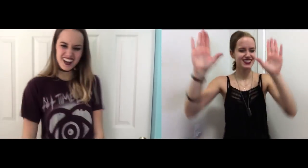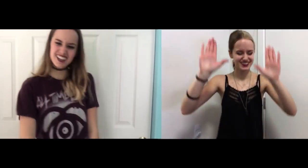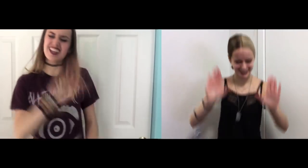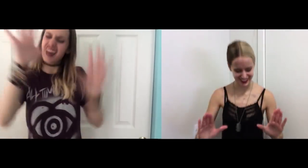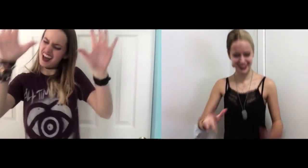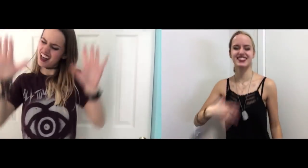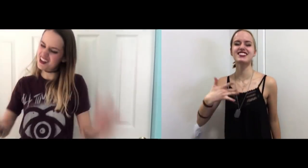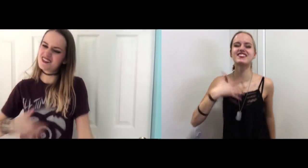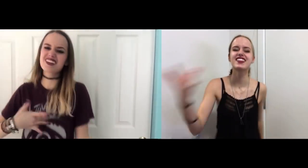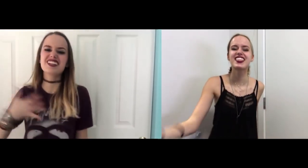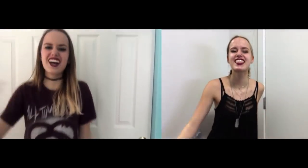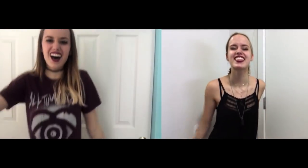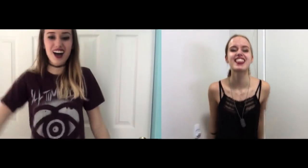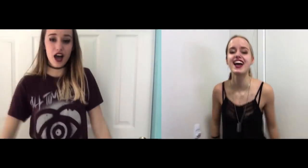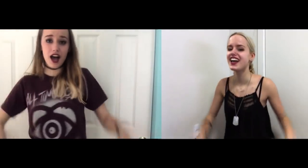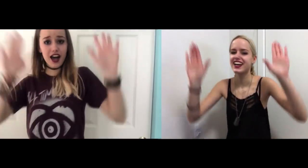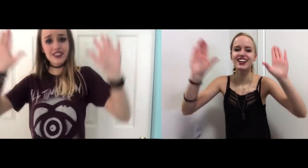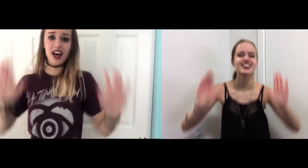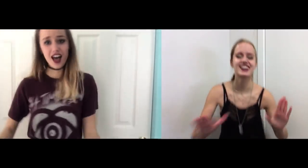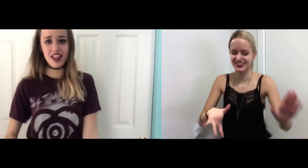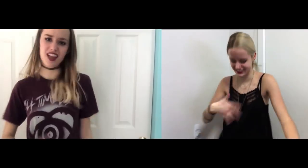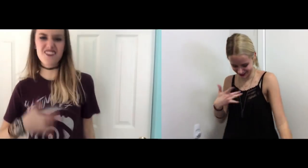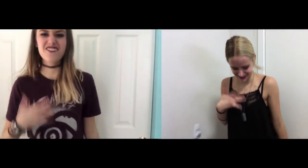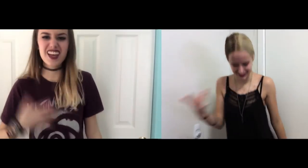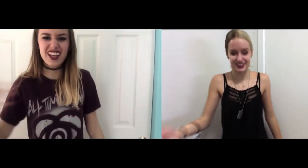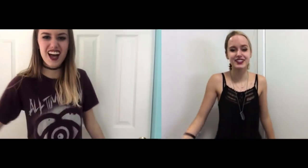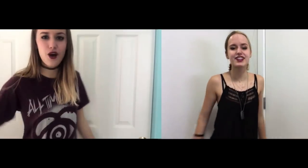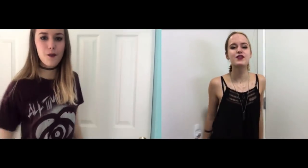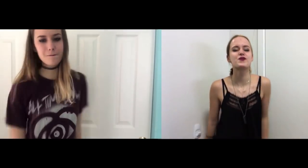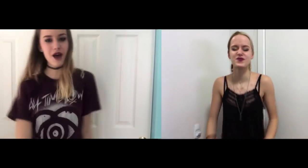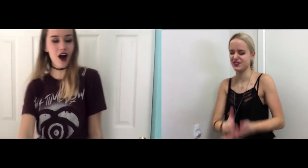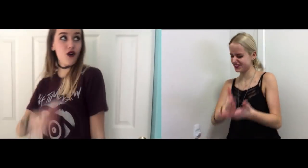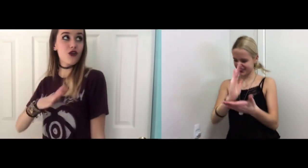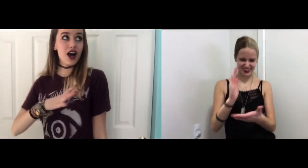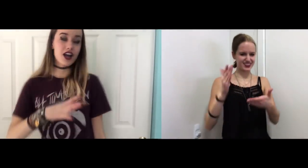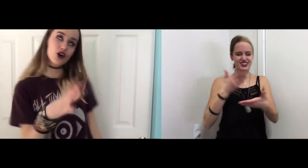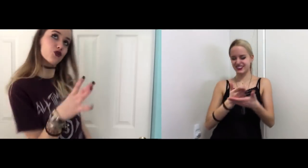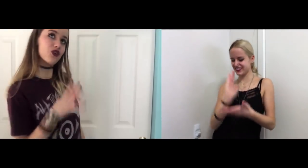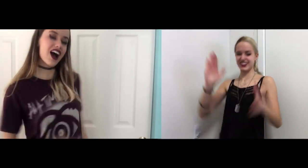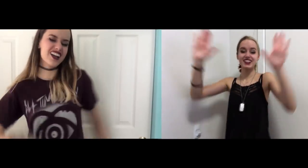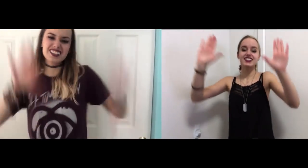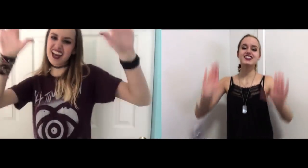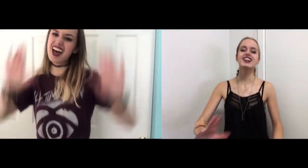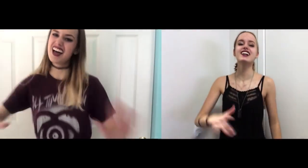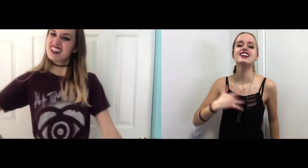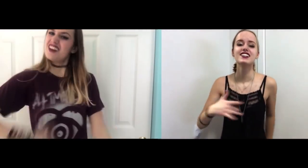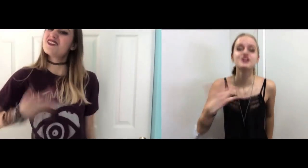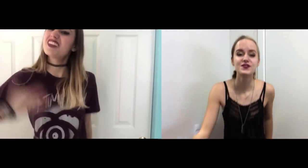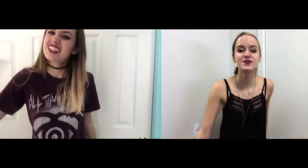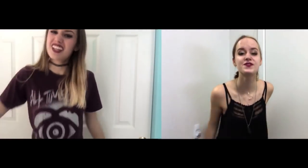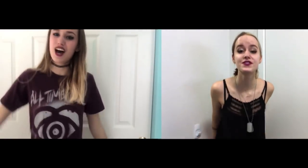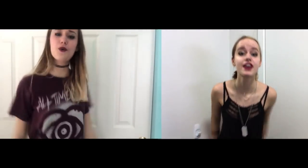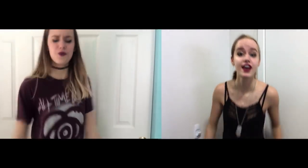It's a hell of a feeling though, It's a hell of a feeling though! Alright, alright It's a hell of a feeling though,